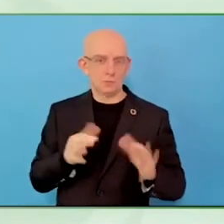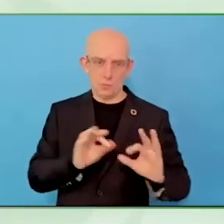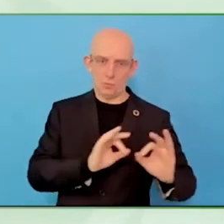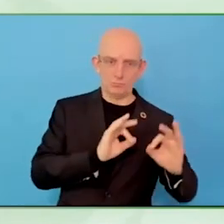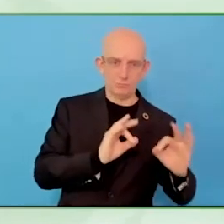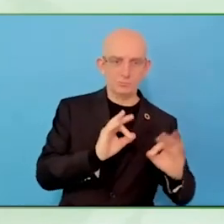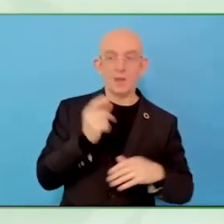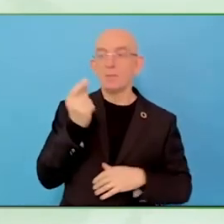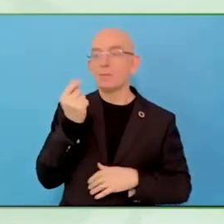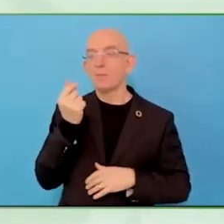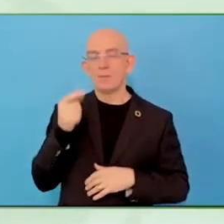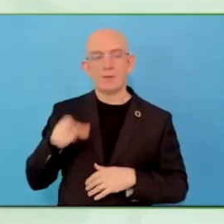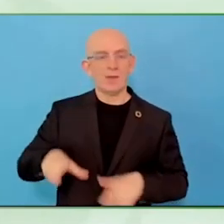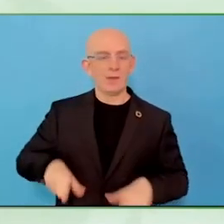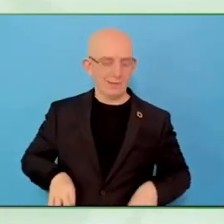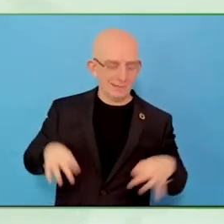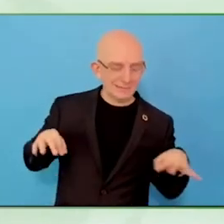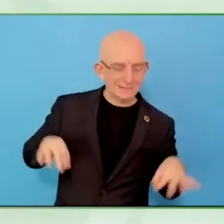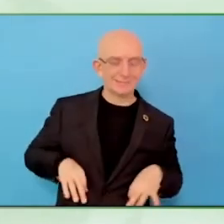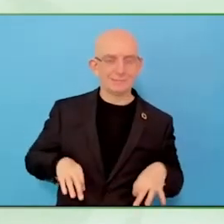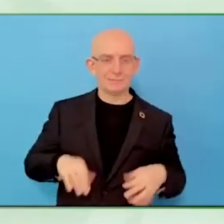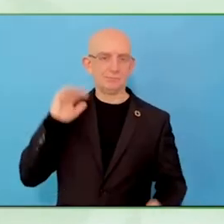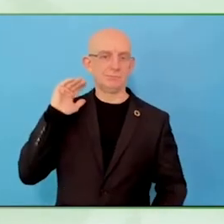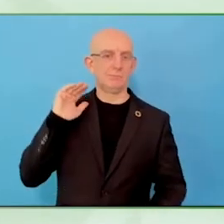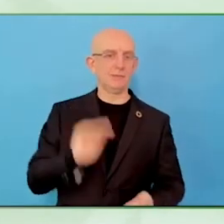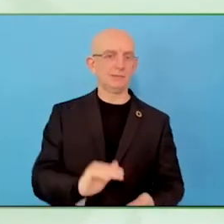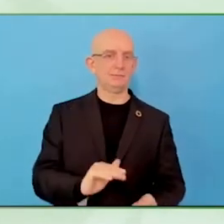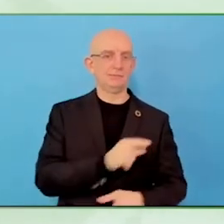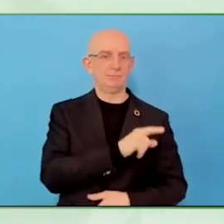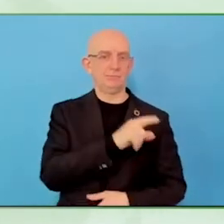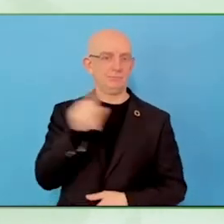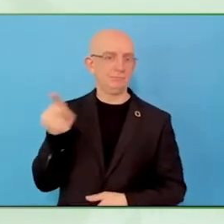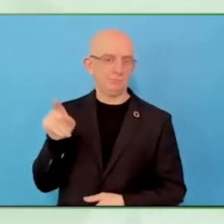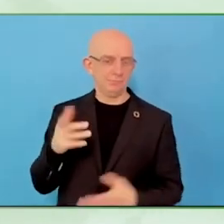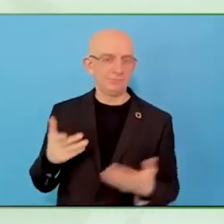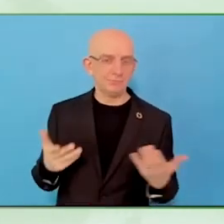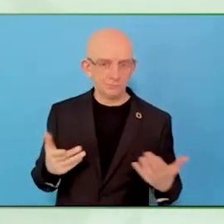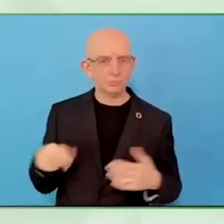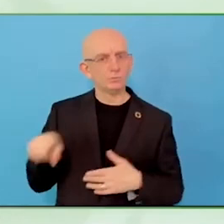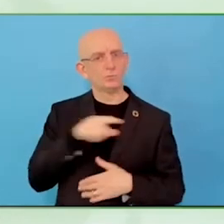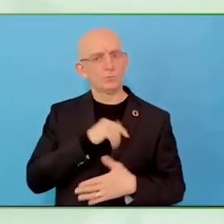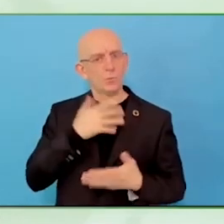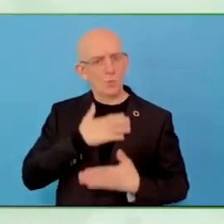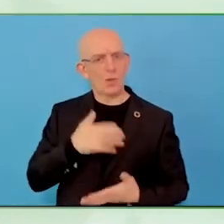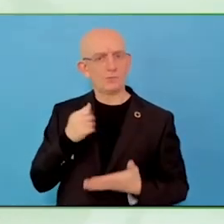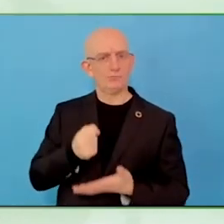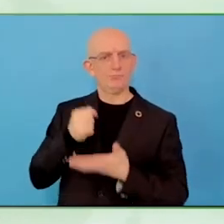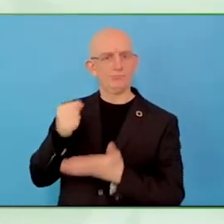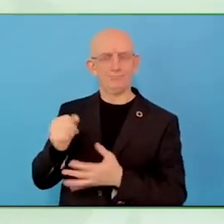This is why this program greater so much. We started with 50 people.